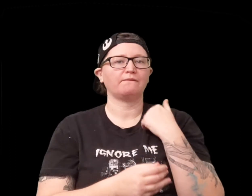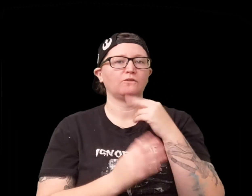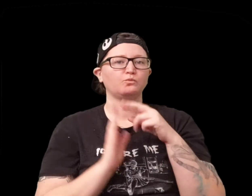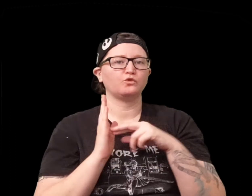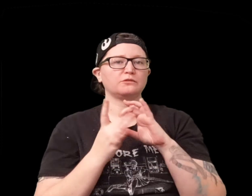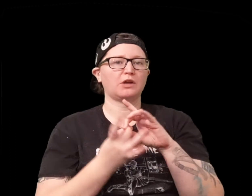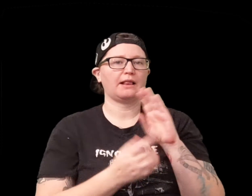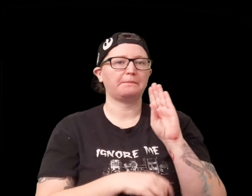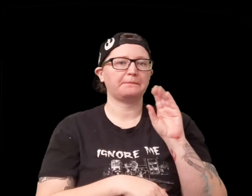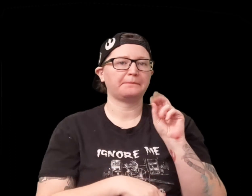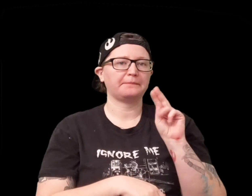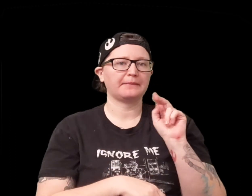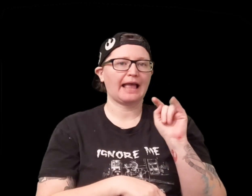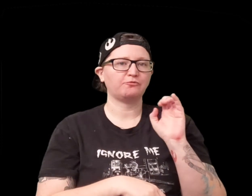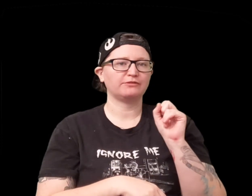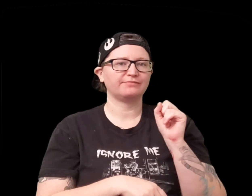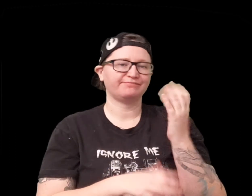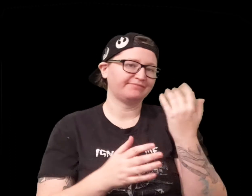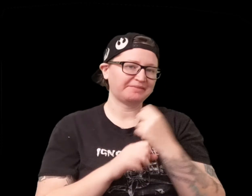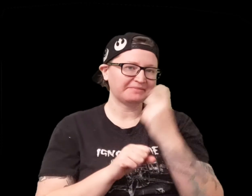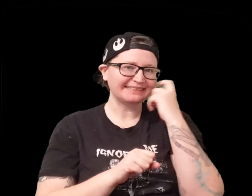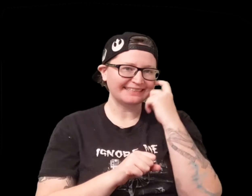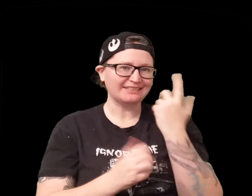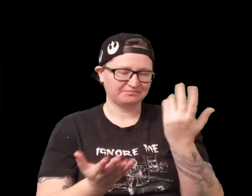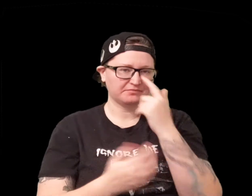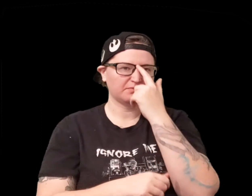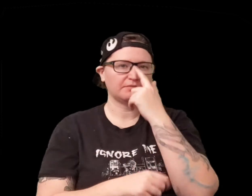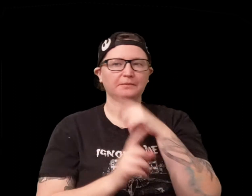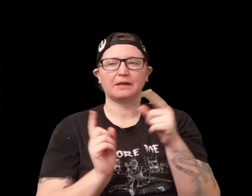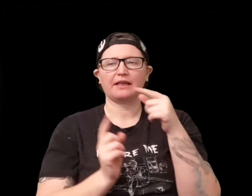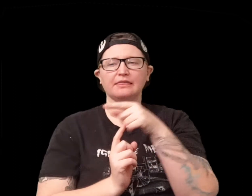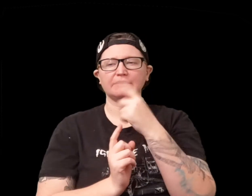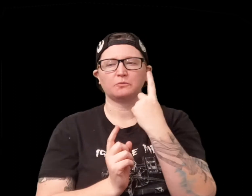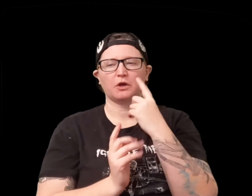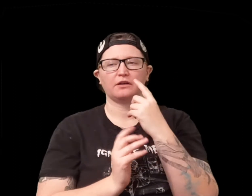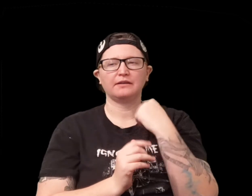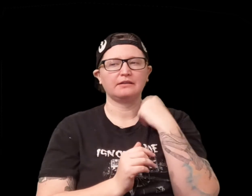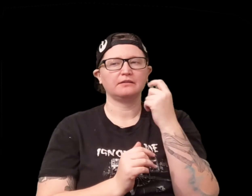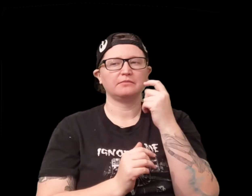one part that I really liked is there's a rule related to bounties again makes sense but